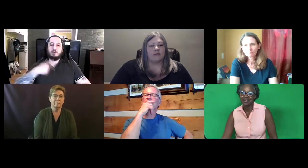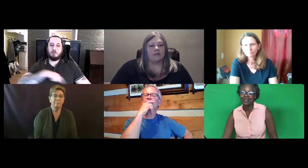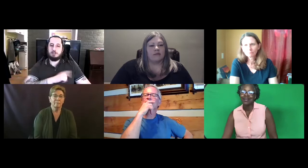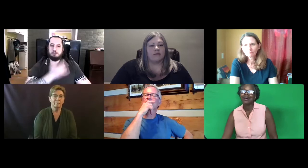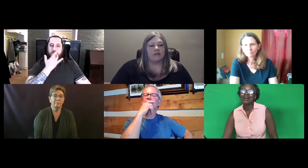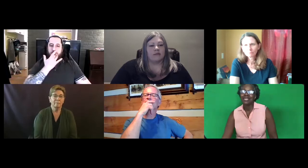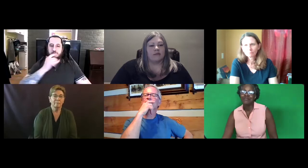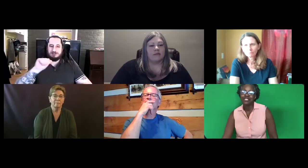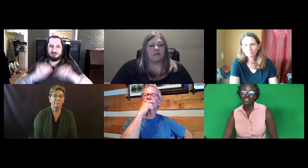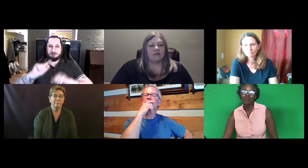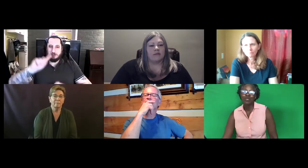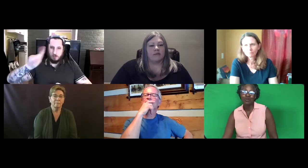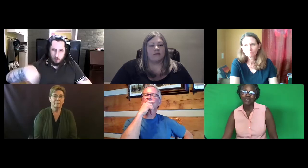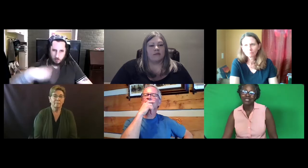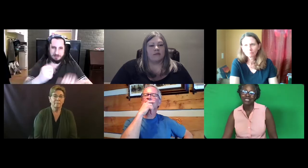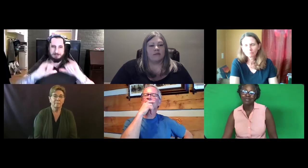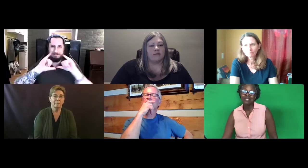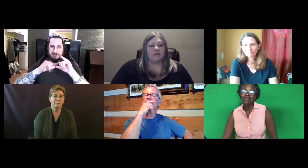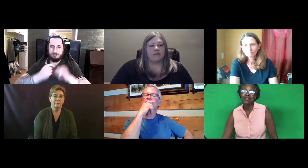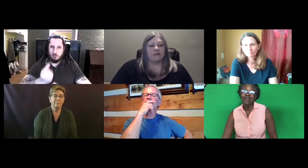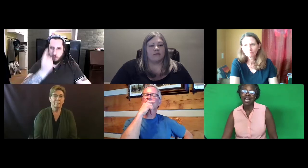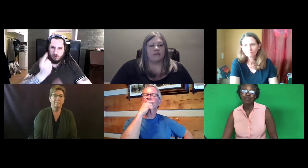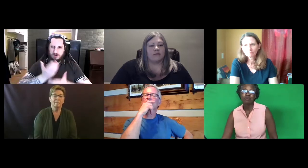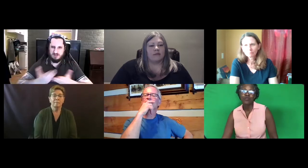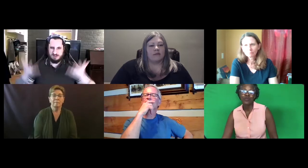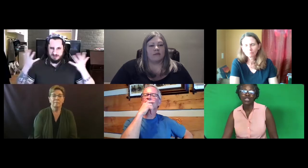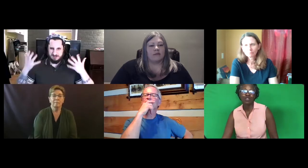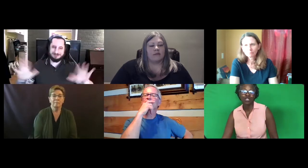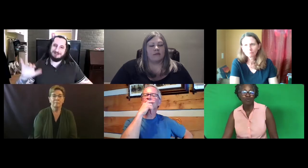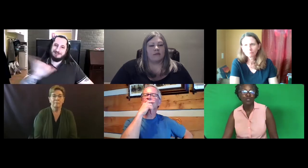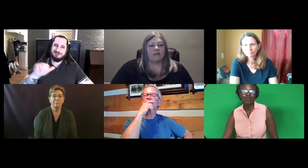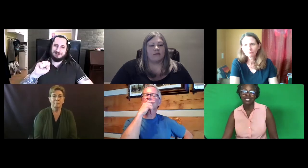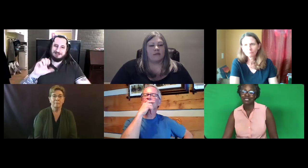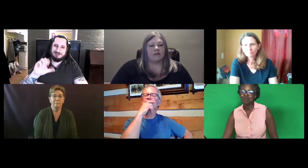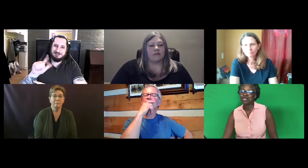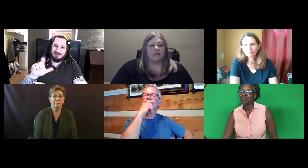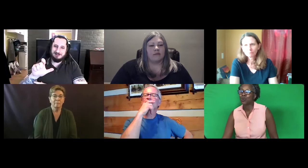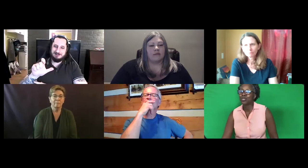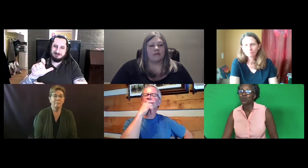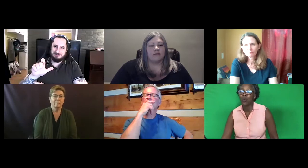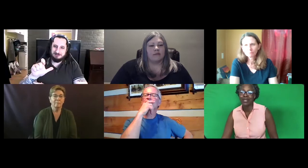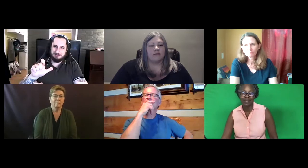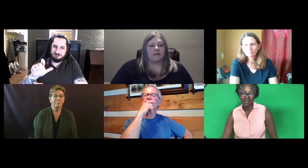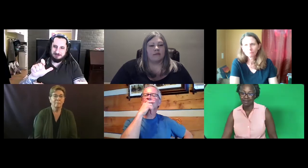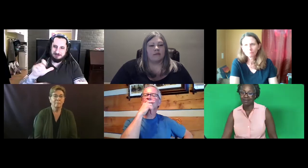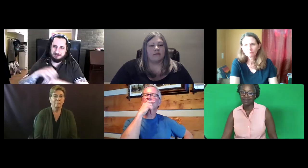If it's a computer assessment, I would prefer the computer assessment measure only one thing,